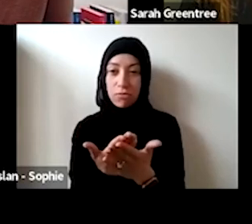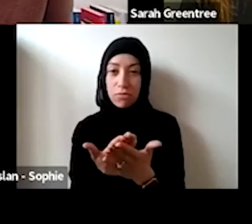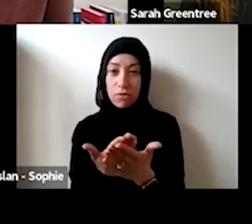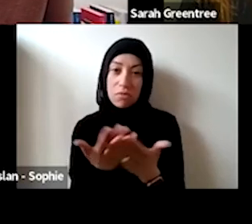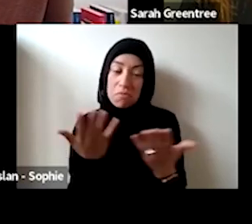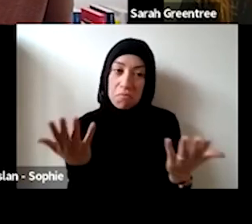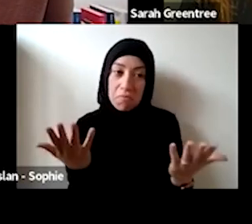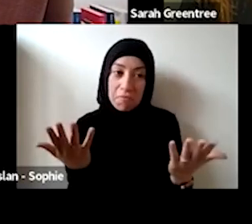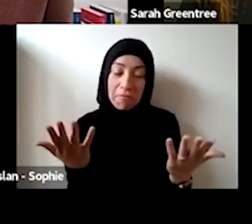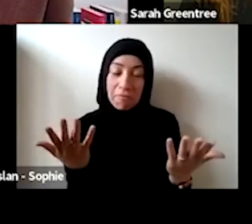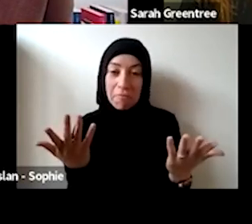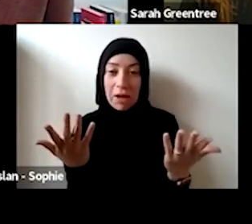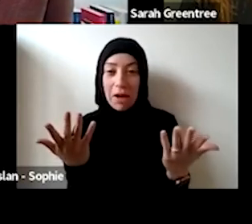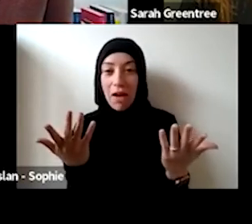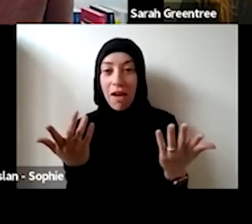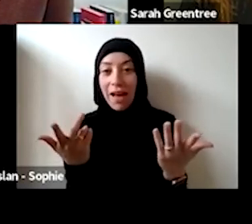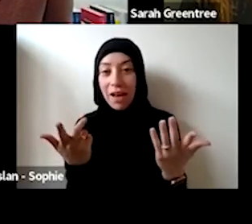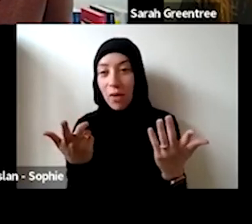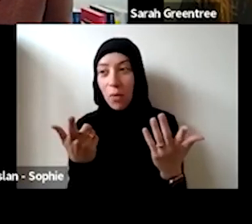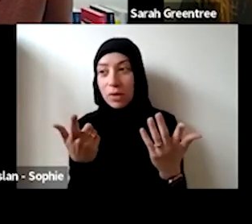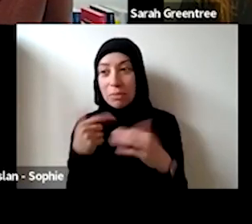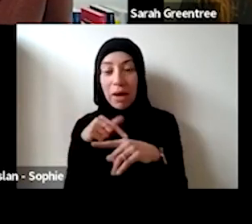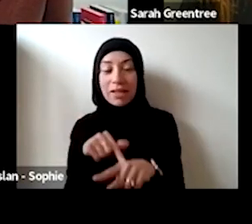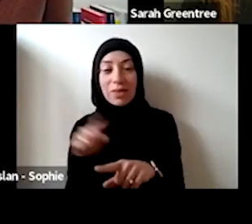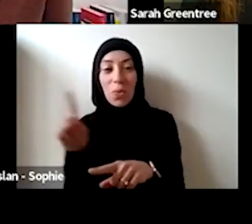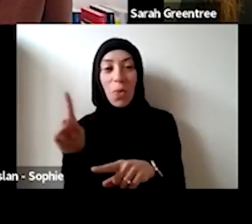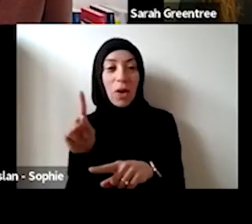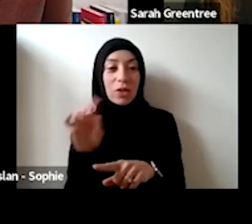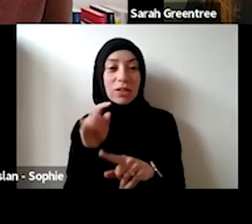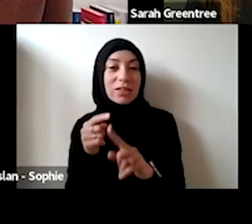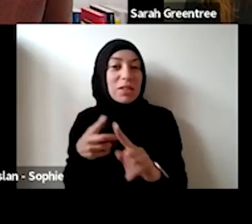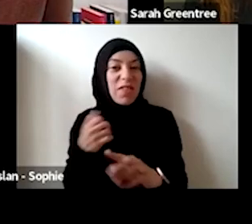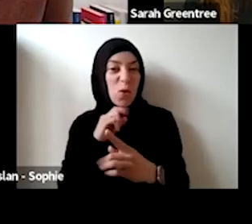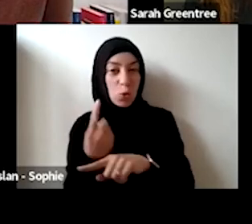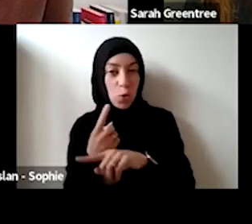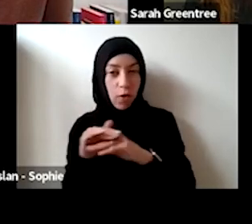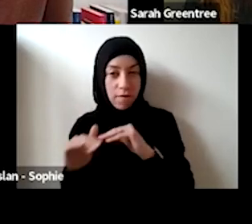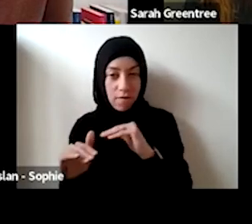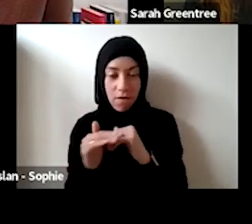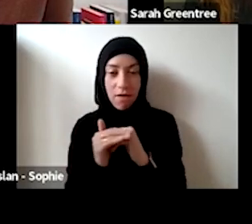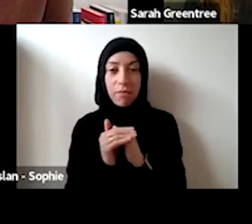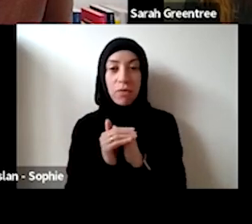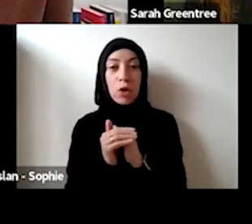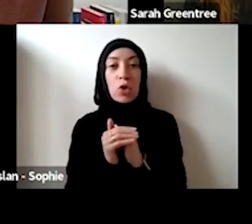yeah, I guess form your sort of talking about. really sort of depend on what… Yeah, what artform you are sort of talking about? And then if you can sort of drill it down and talk to the relevant head of practice.